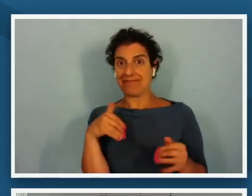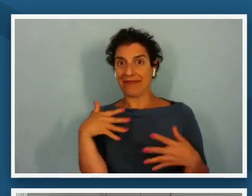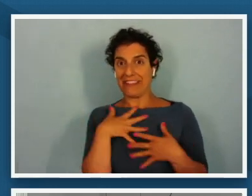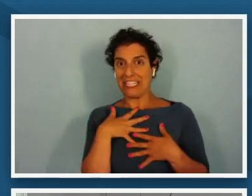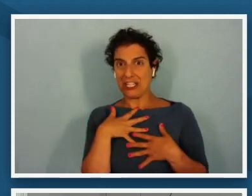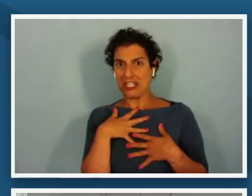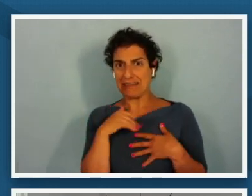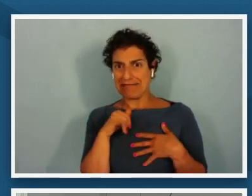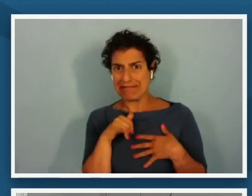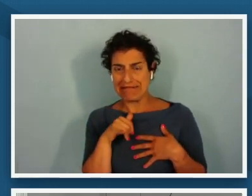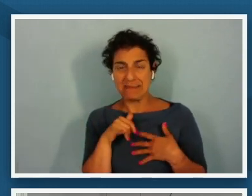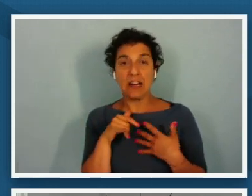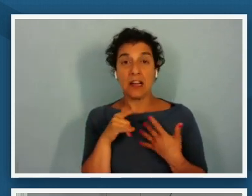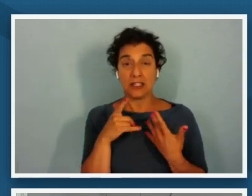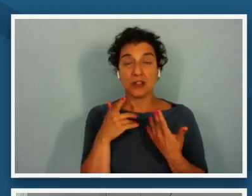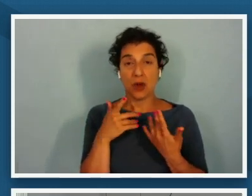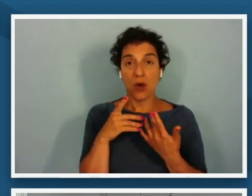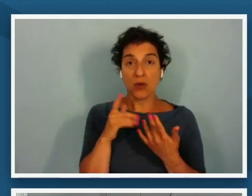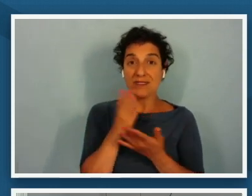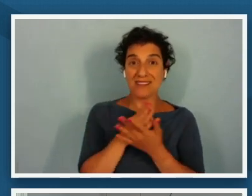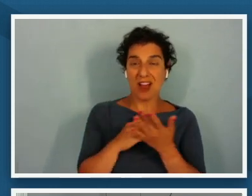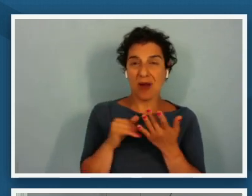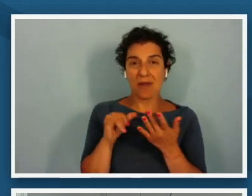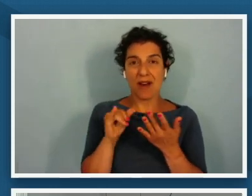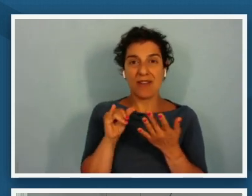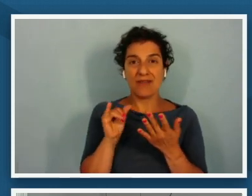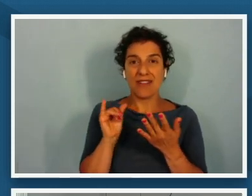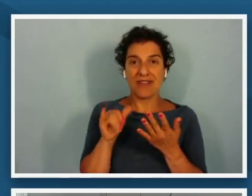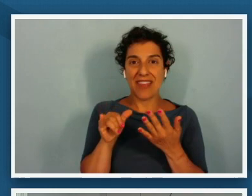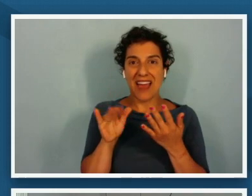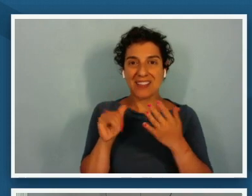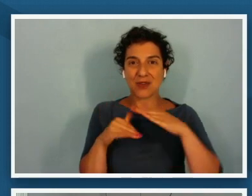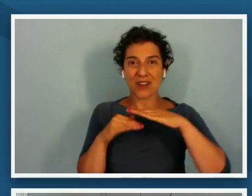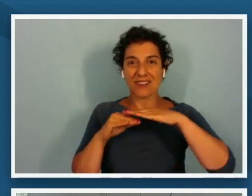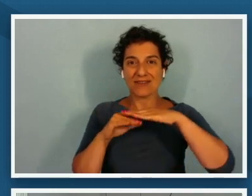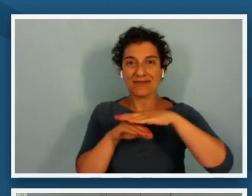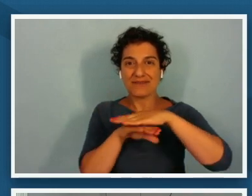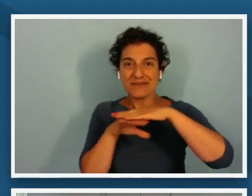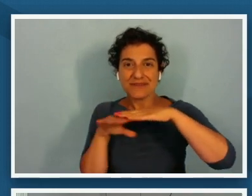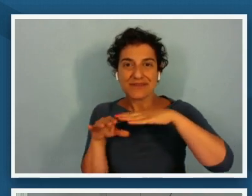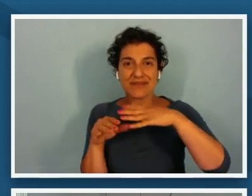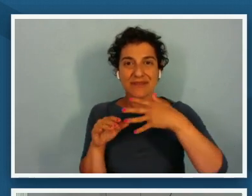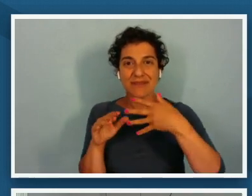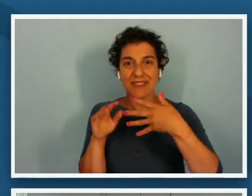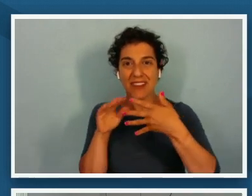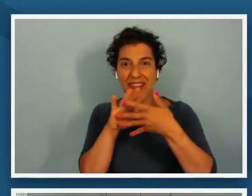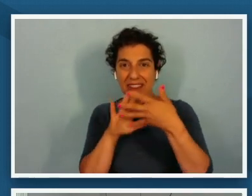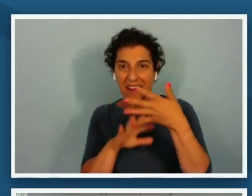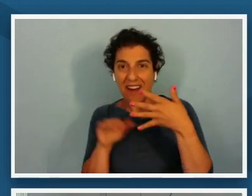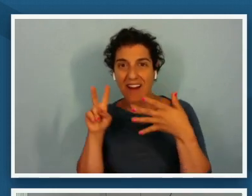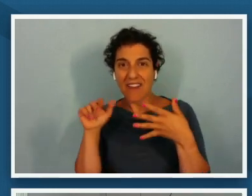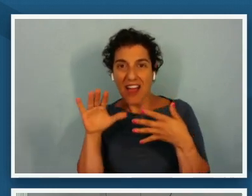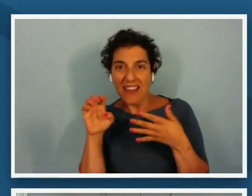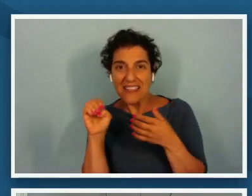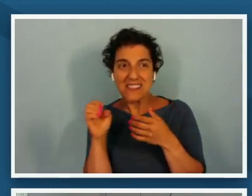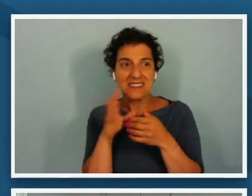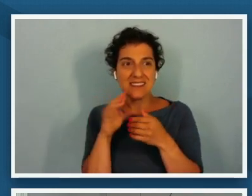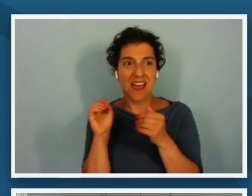the some of the like subtext of this the the violence and